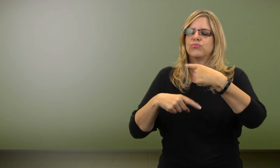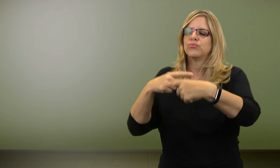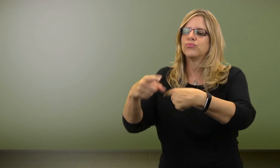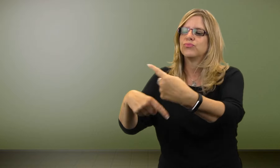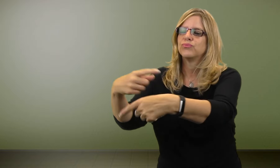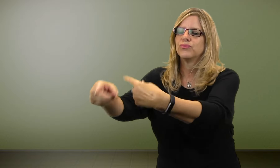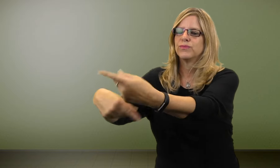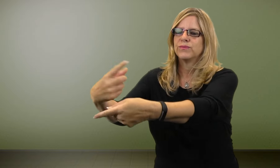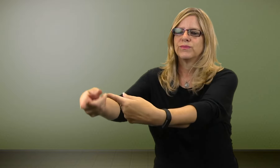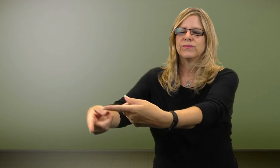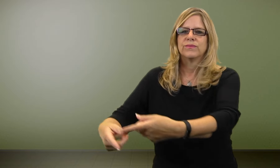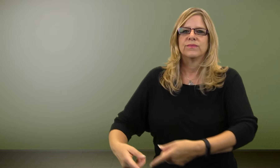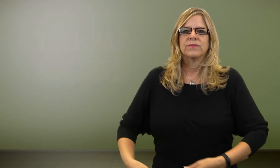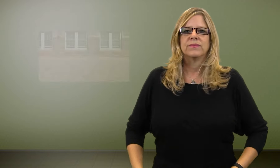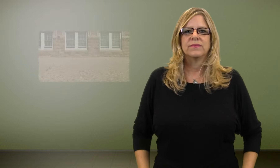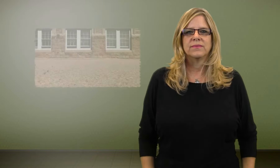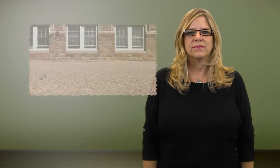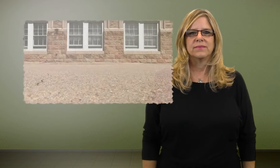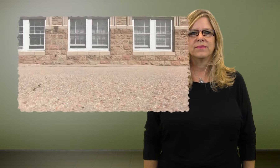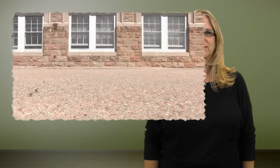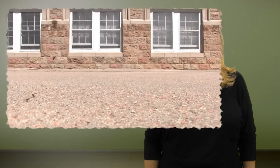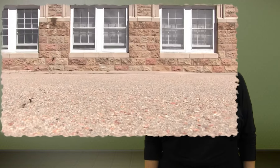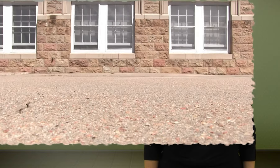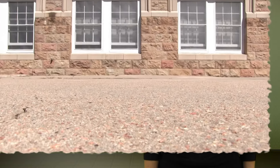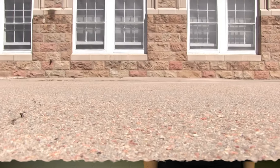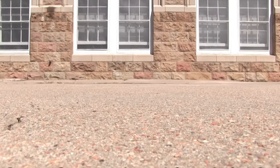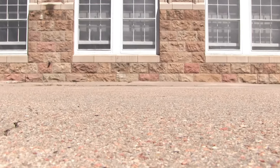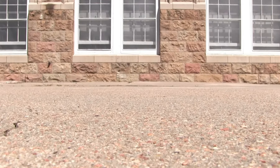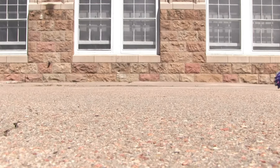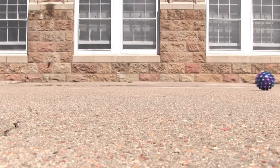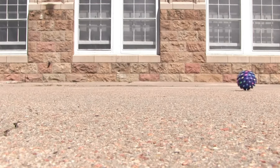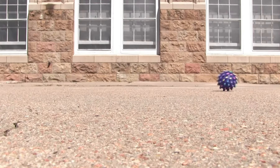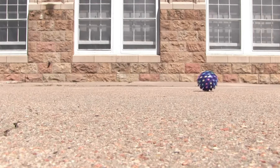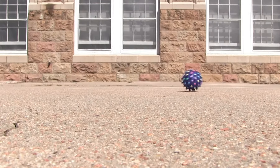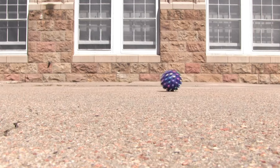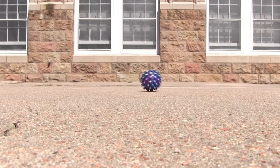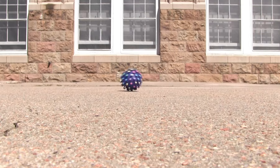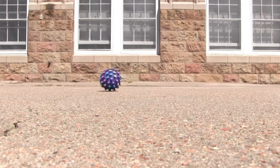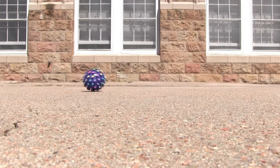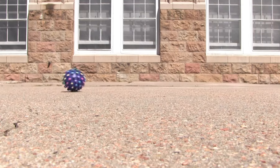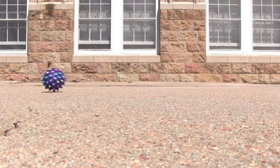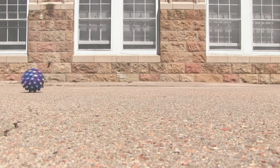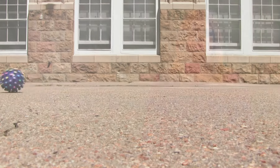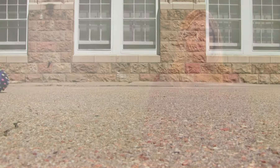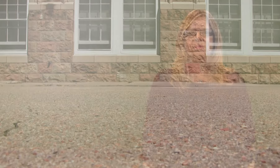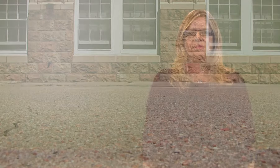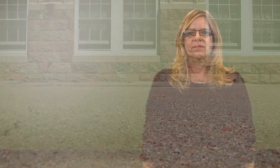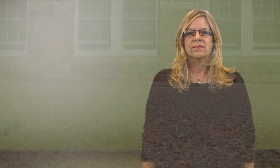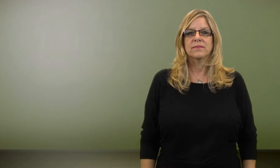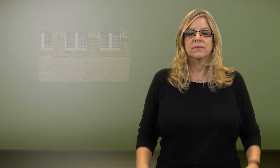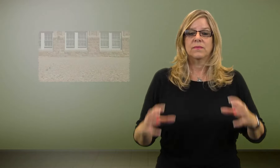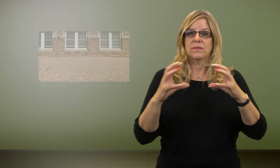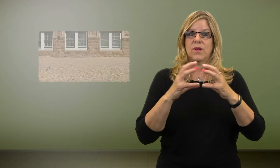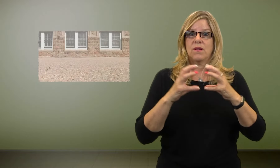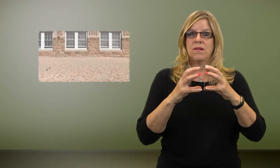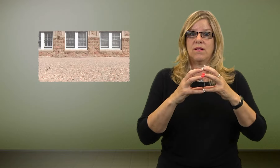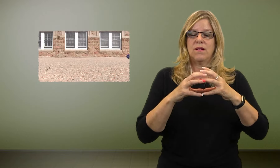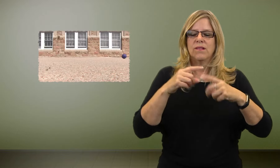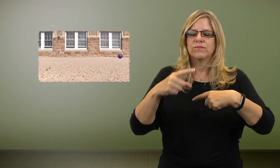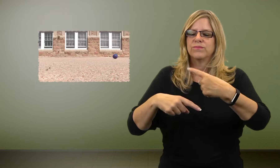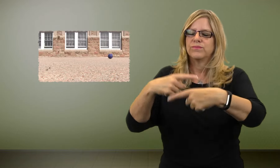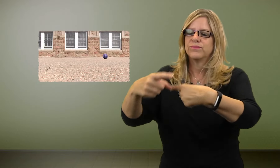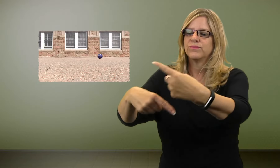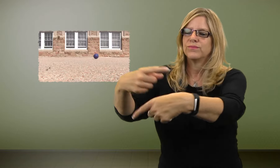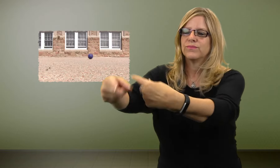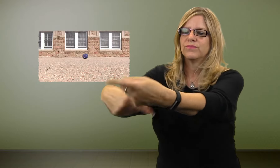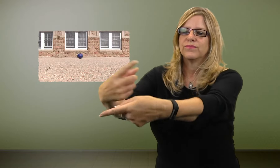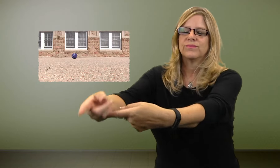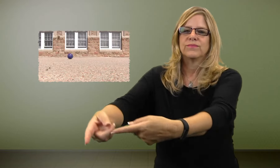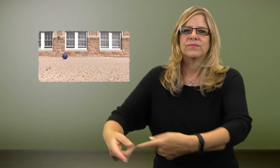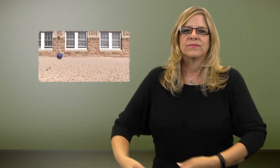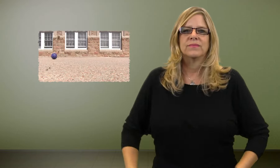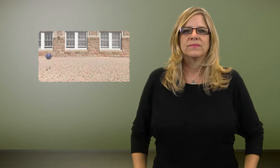The ball is rolling.